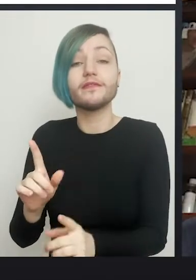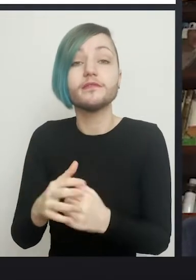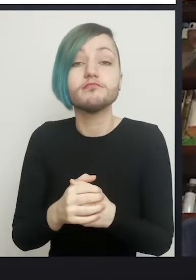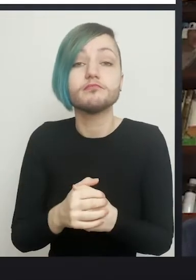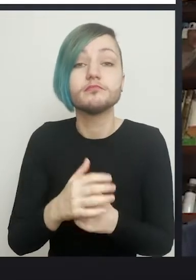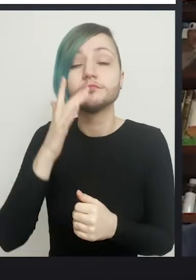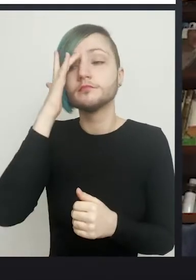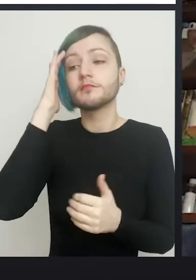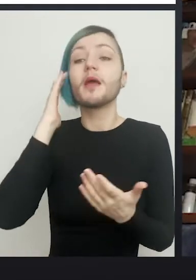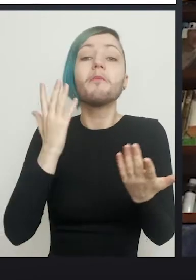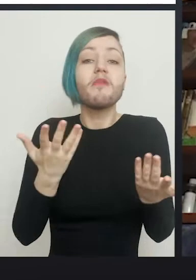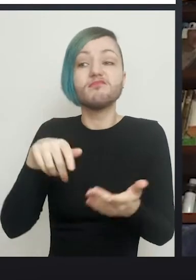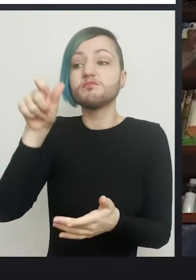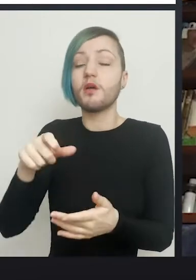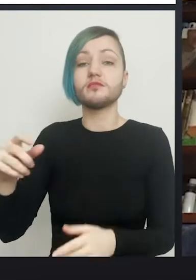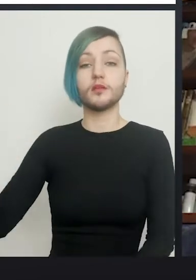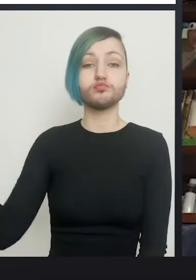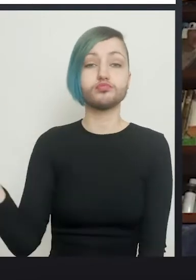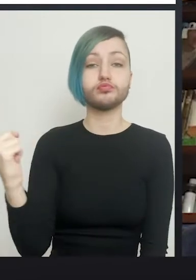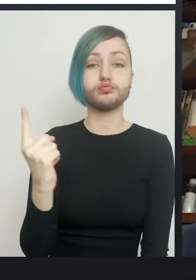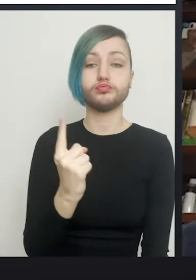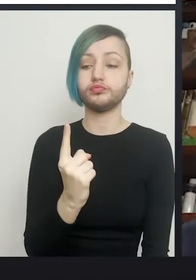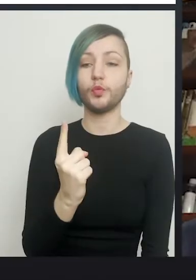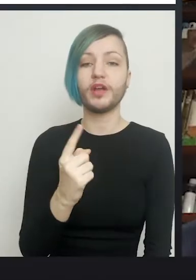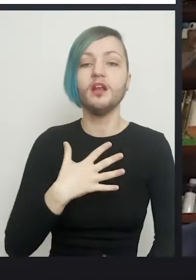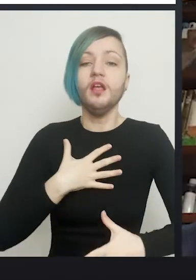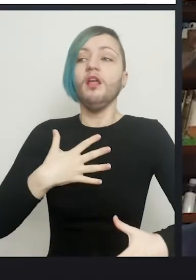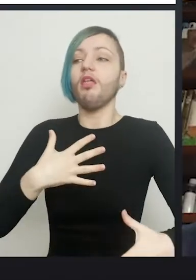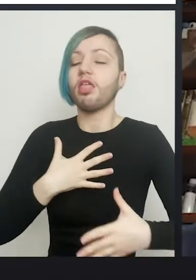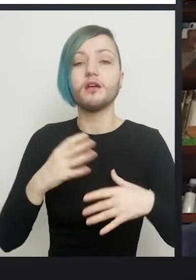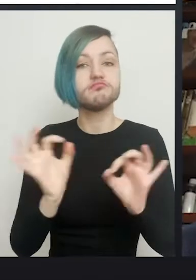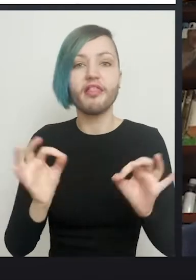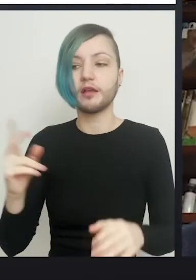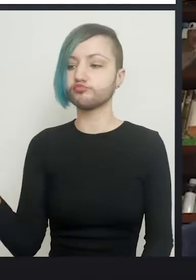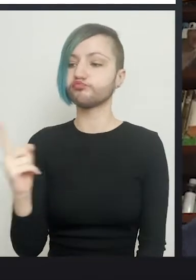The fact that you can walk into the clinic room without being short of breath is a good start.